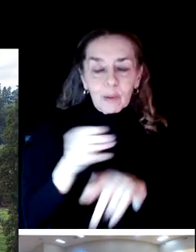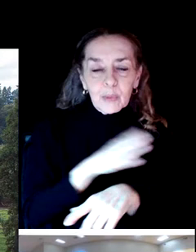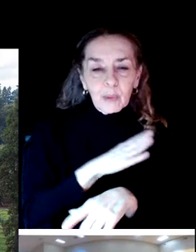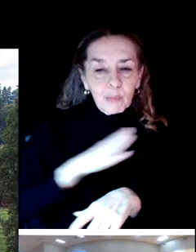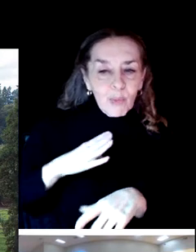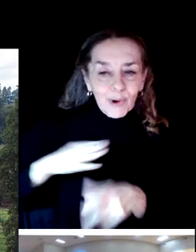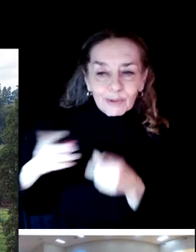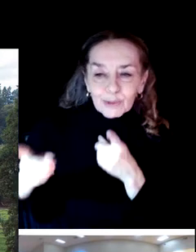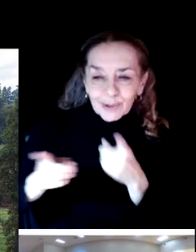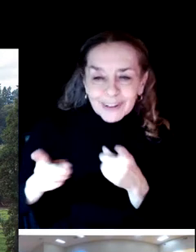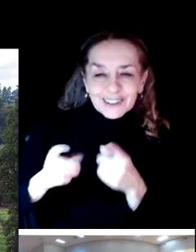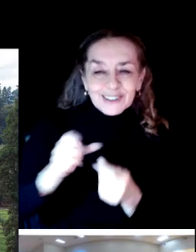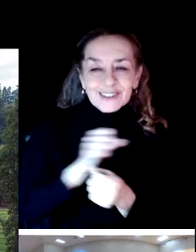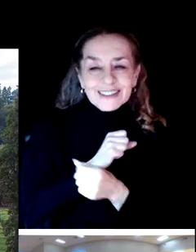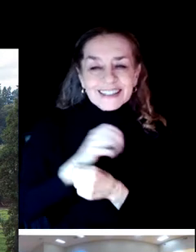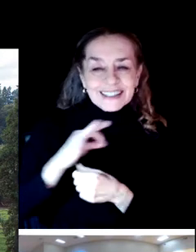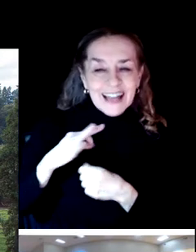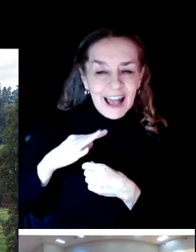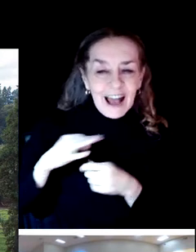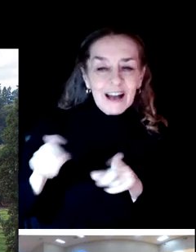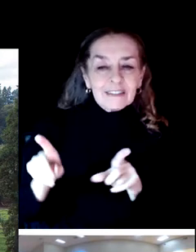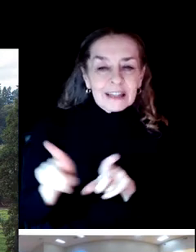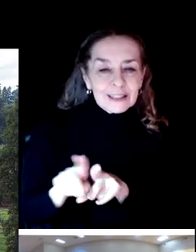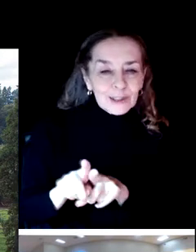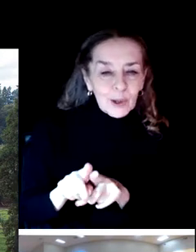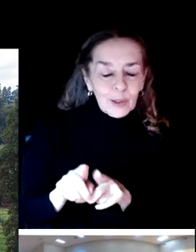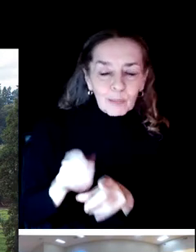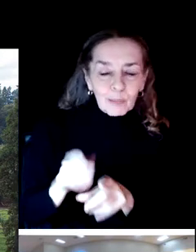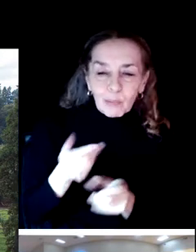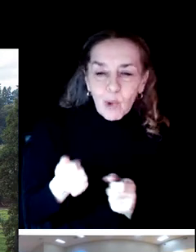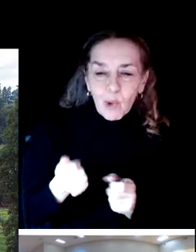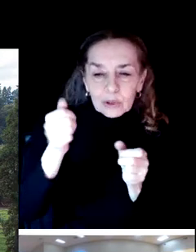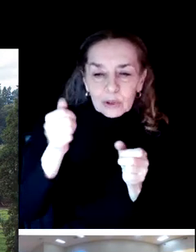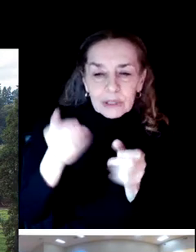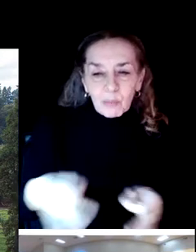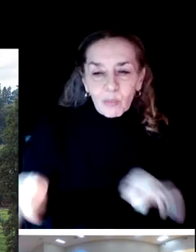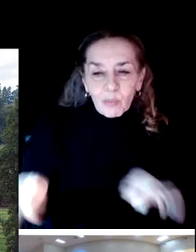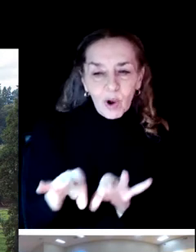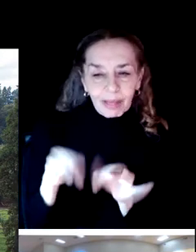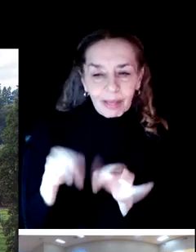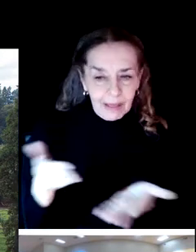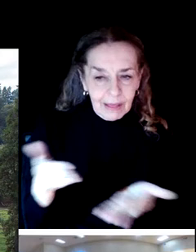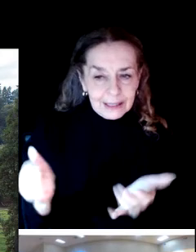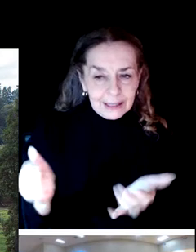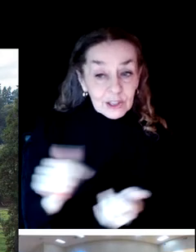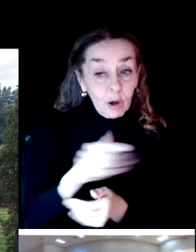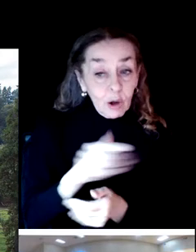But the most important thing and the most important people in this process is all of you.